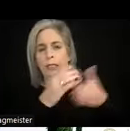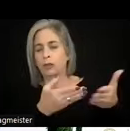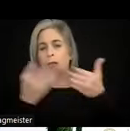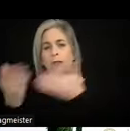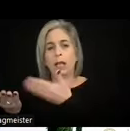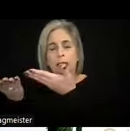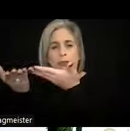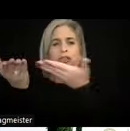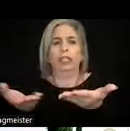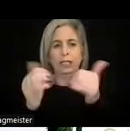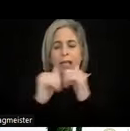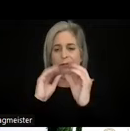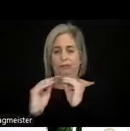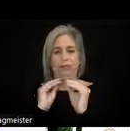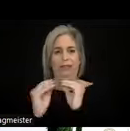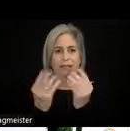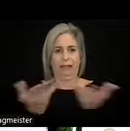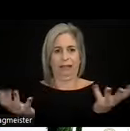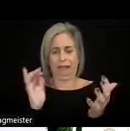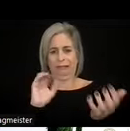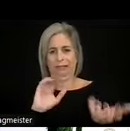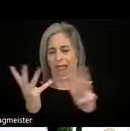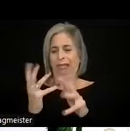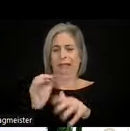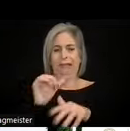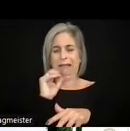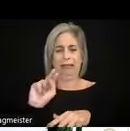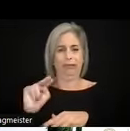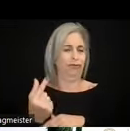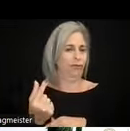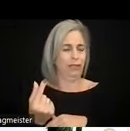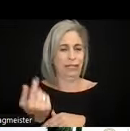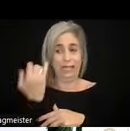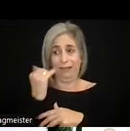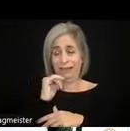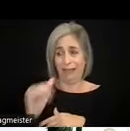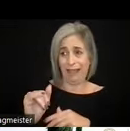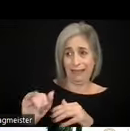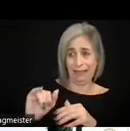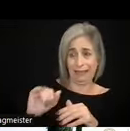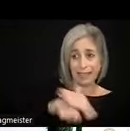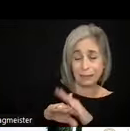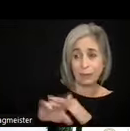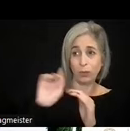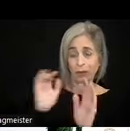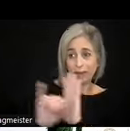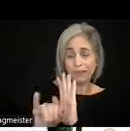repair things that are not good and identified as not accessible. And to provide at least one